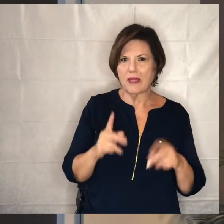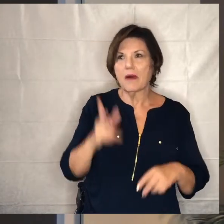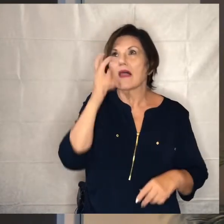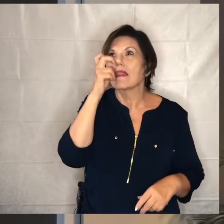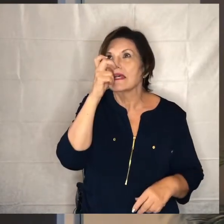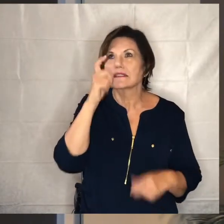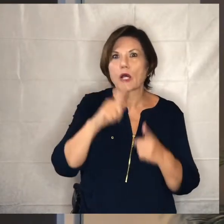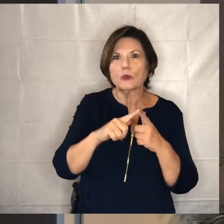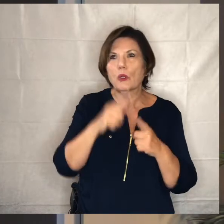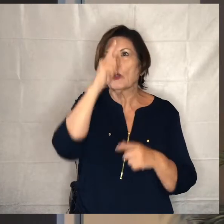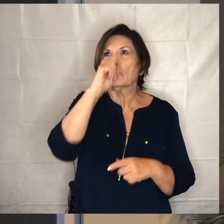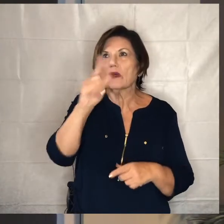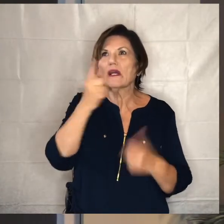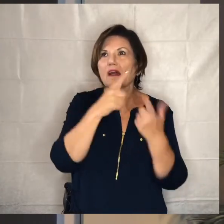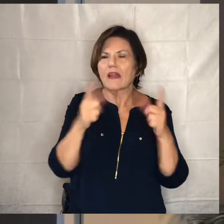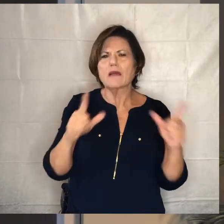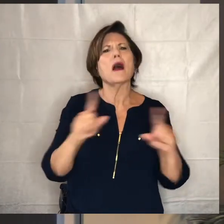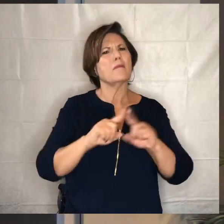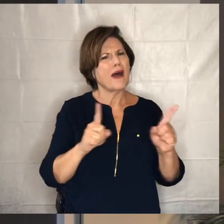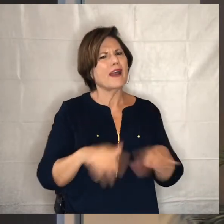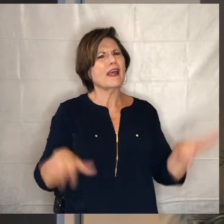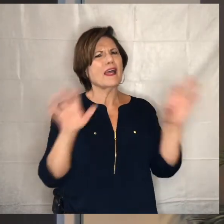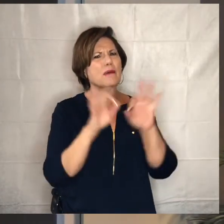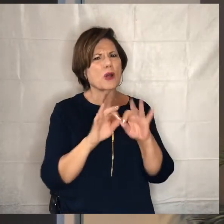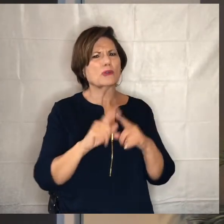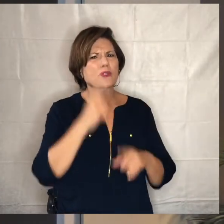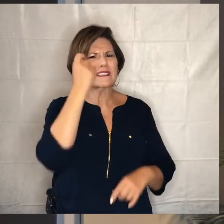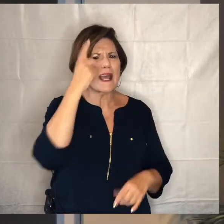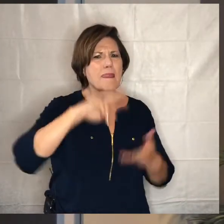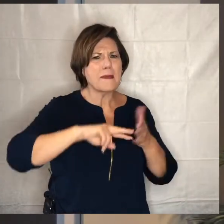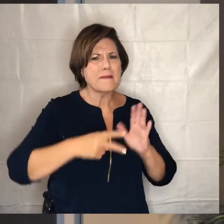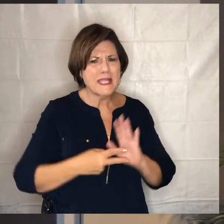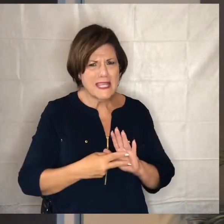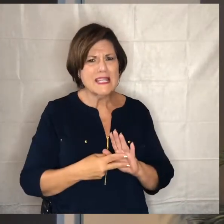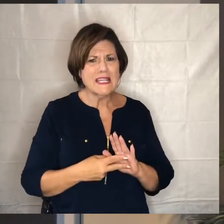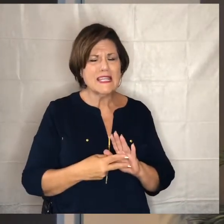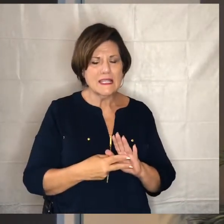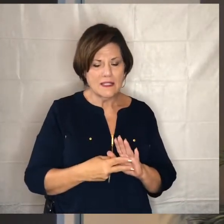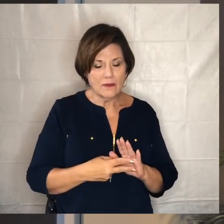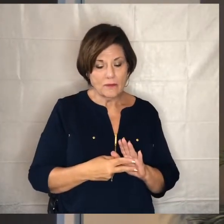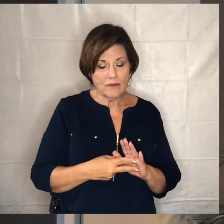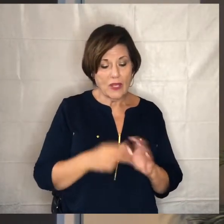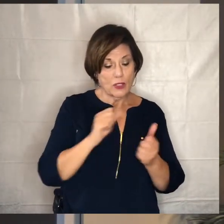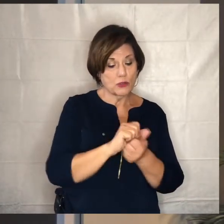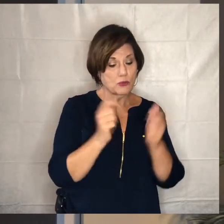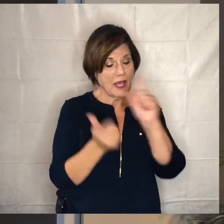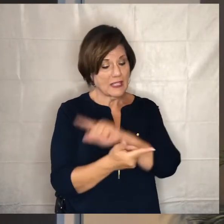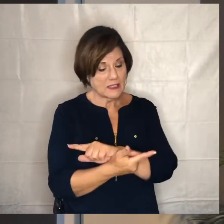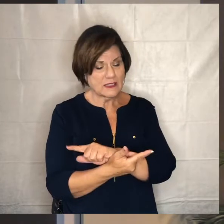sermon but i do think it's important to understand this phronemos word that it's really the translation would be practically